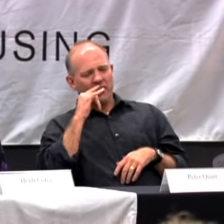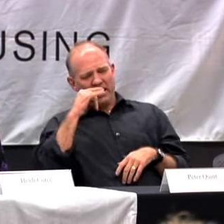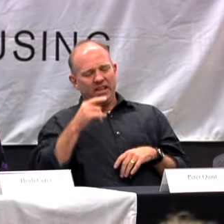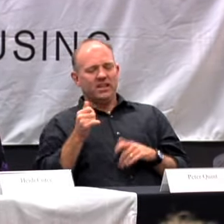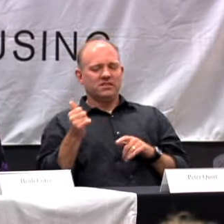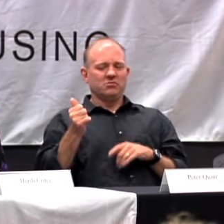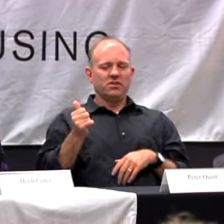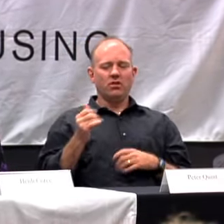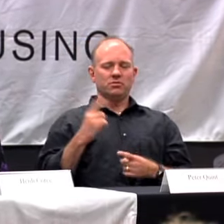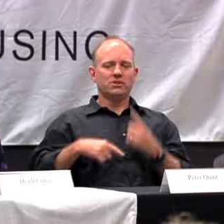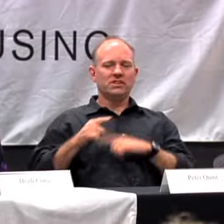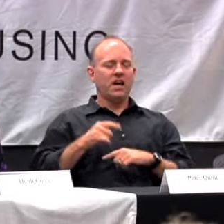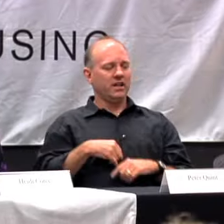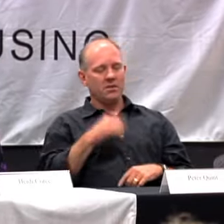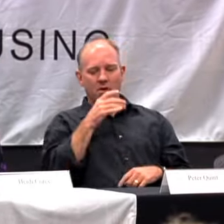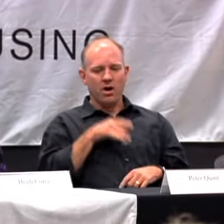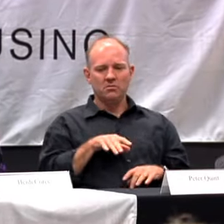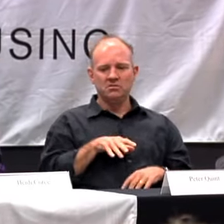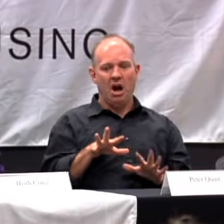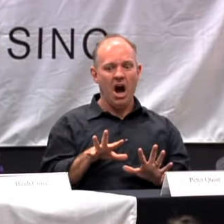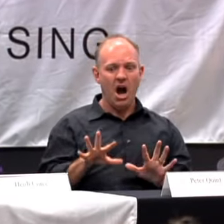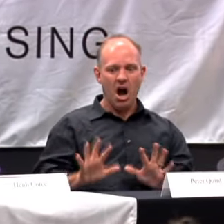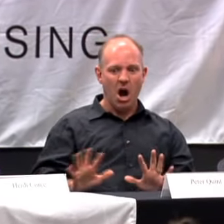AND I NOTICED THERE WERE OTHER DEAF KIDS AND THEY WERE SIGNING